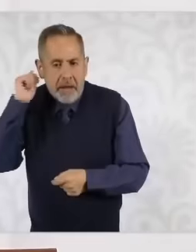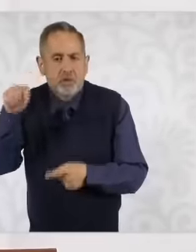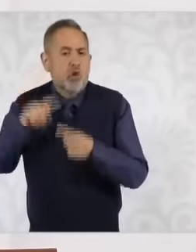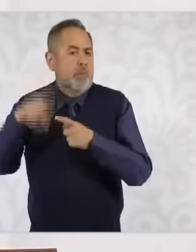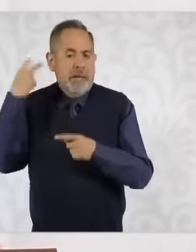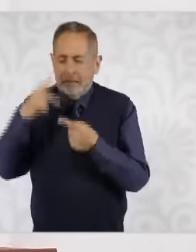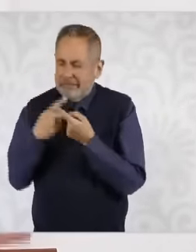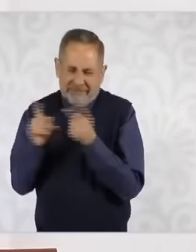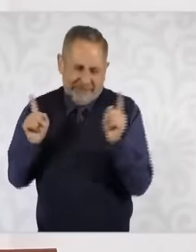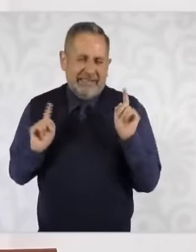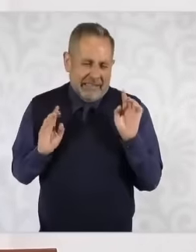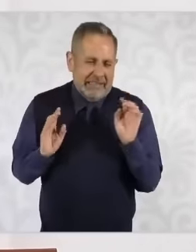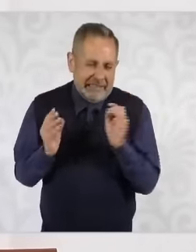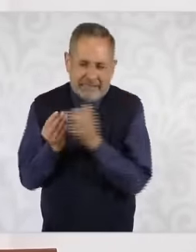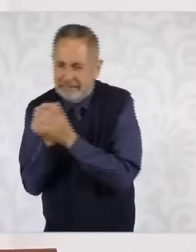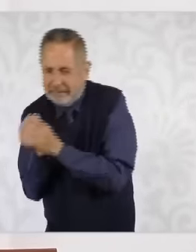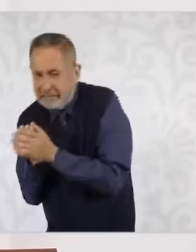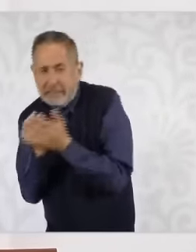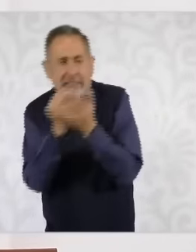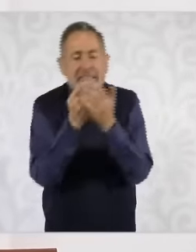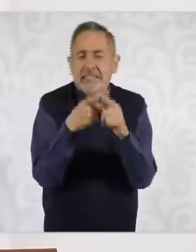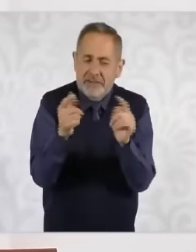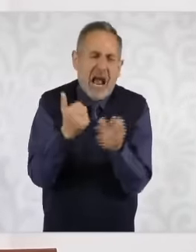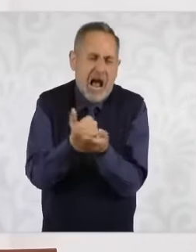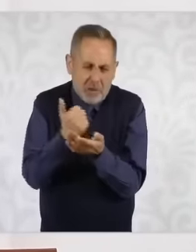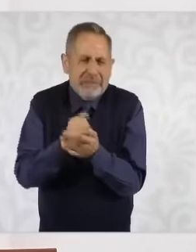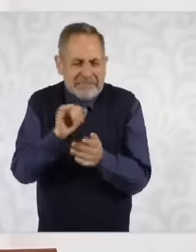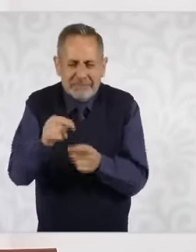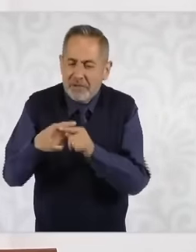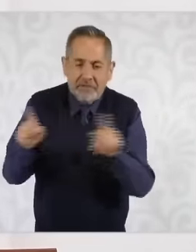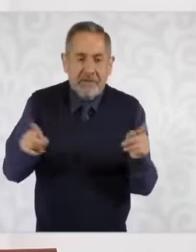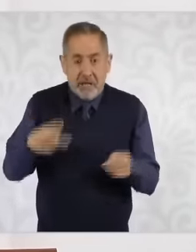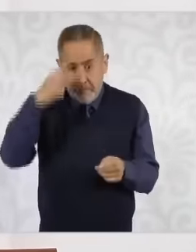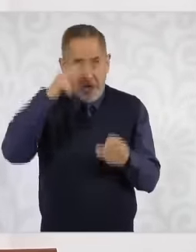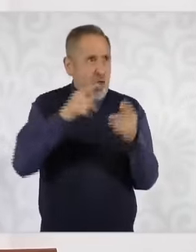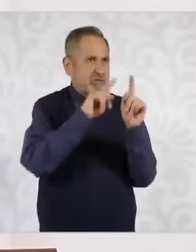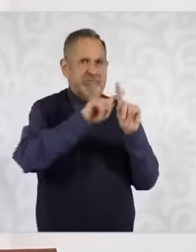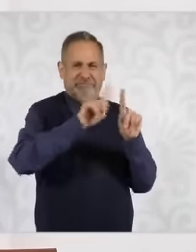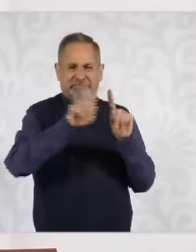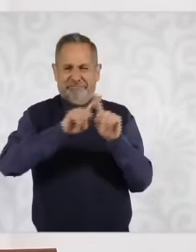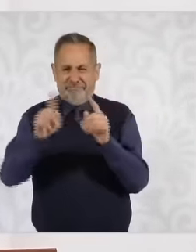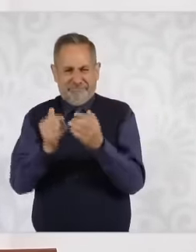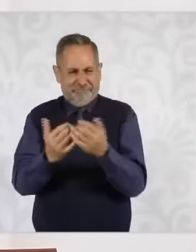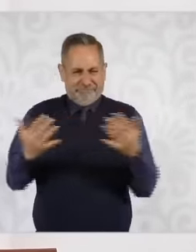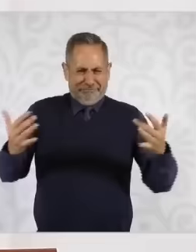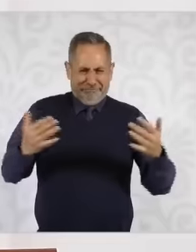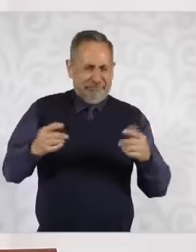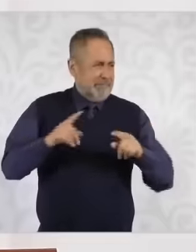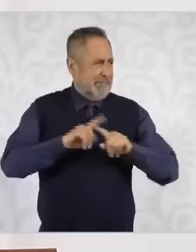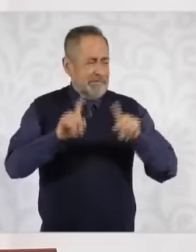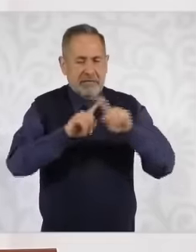It is not true. Many of Mexico has enormous diversity and we have to ensure that there are